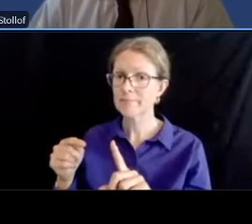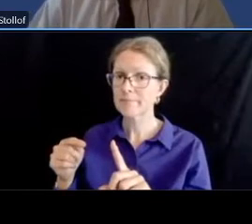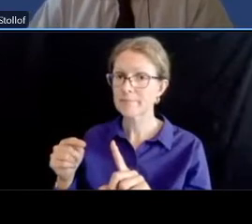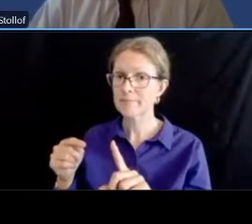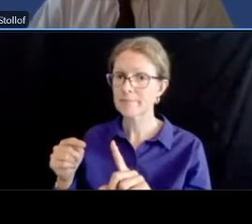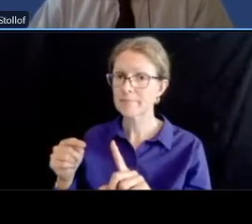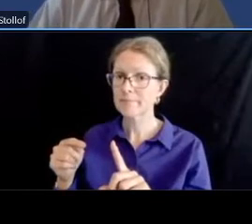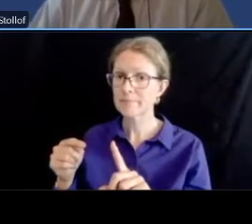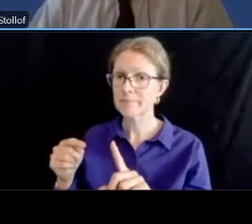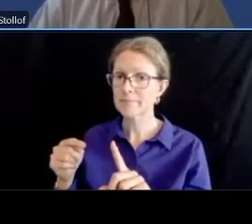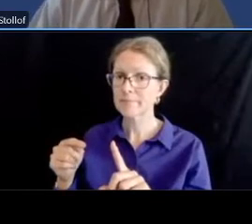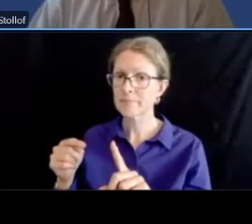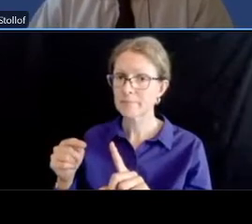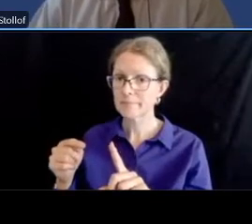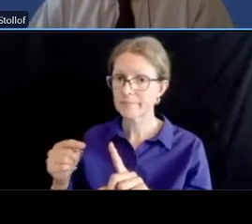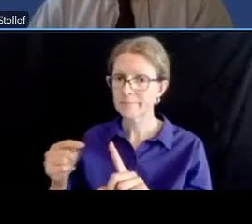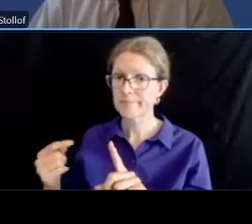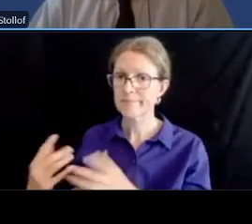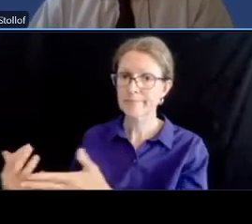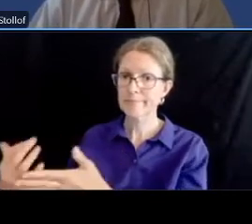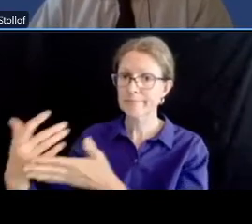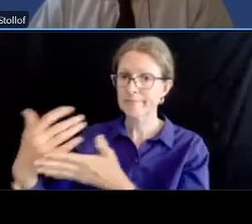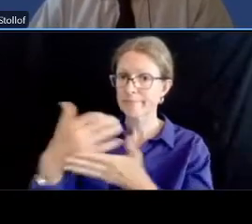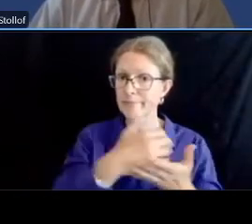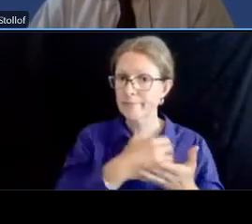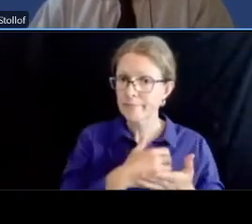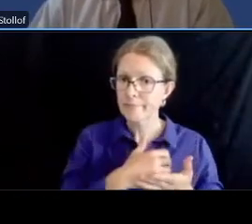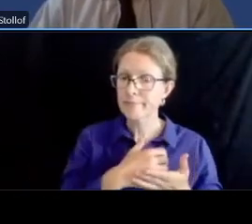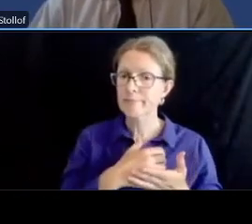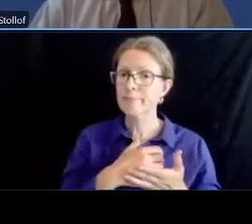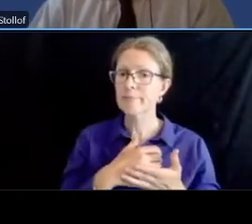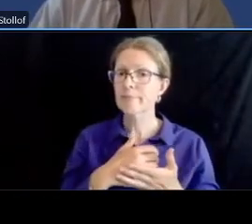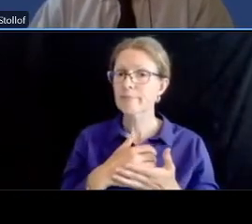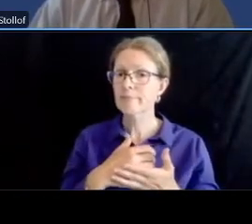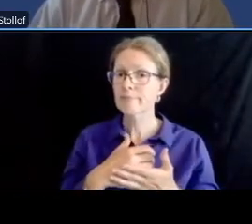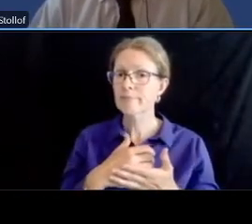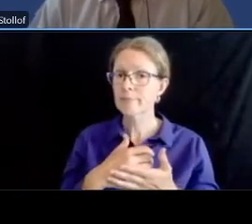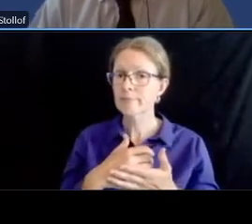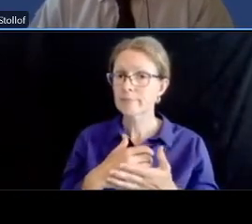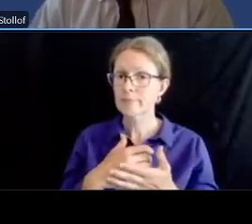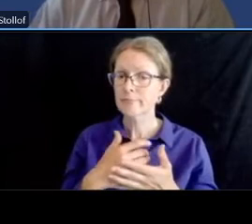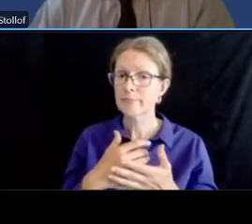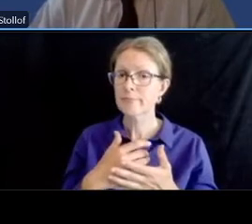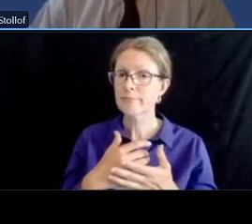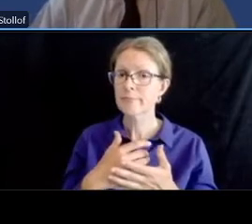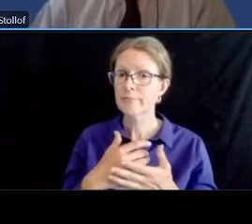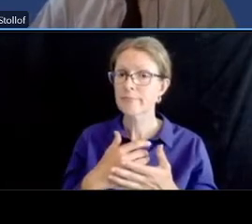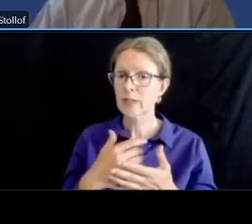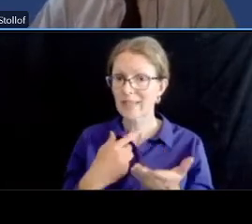do that as we get closer to the project design so once we have a design and then it will go to